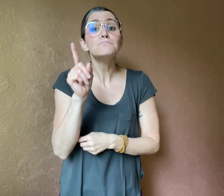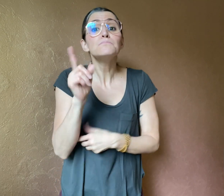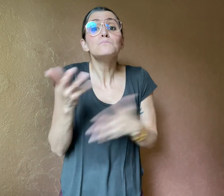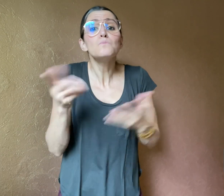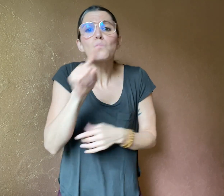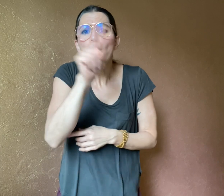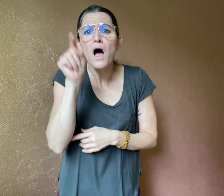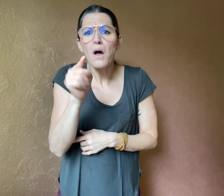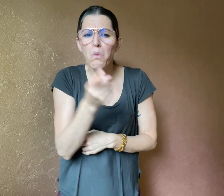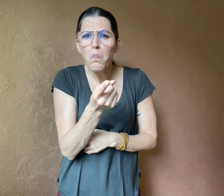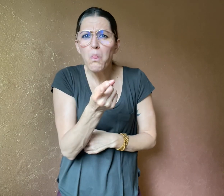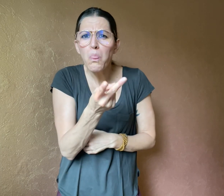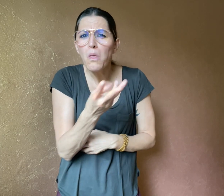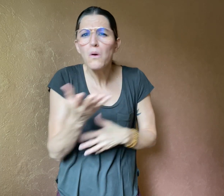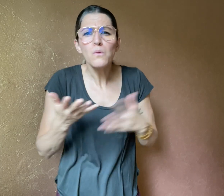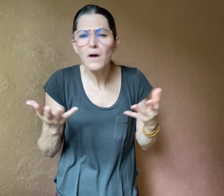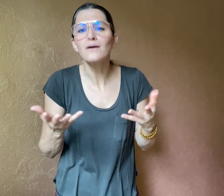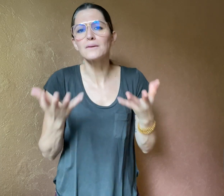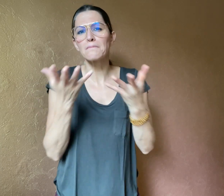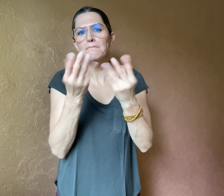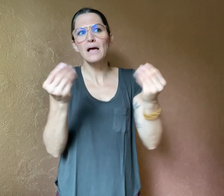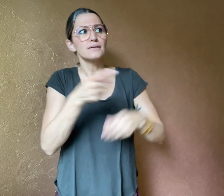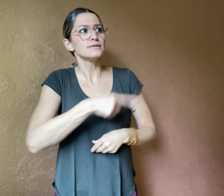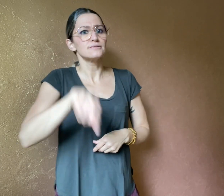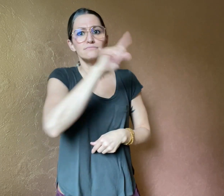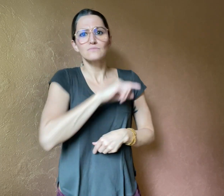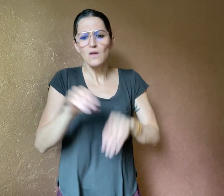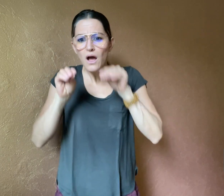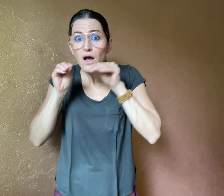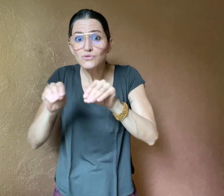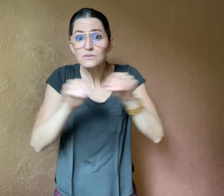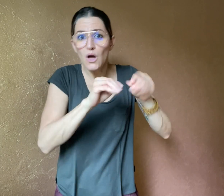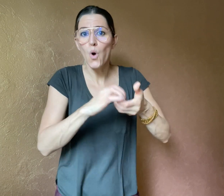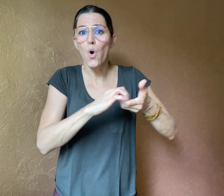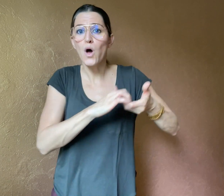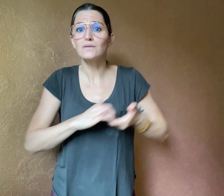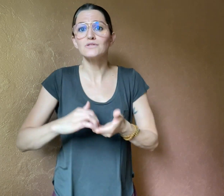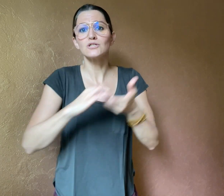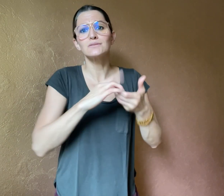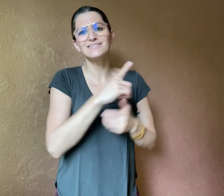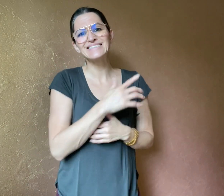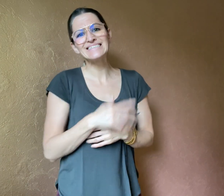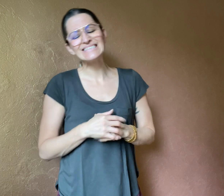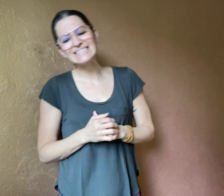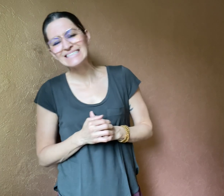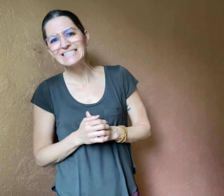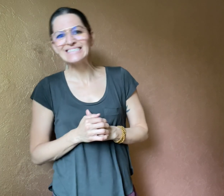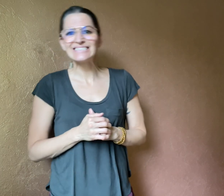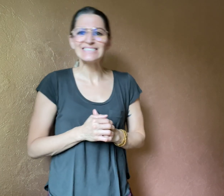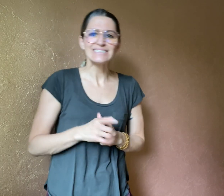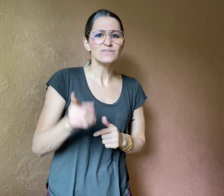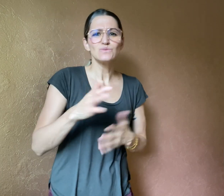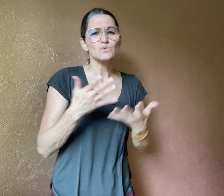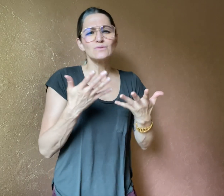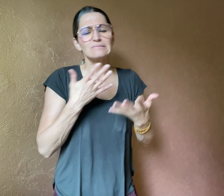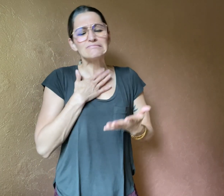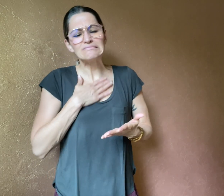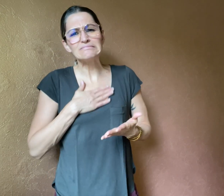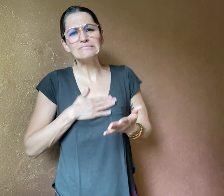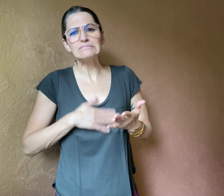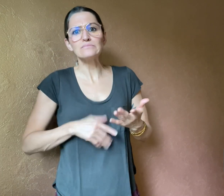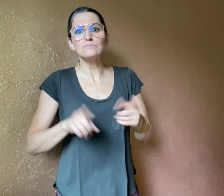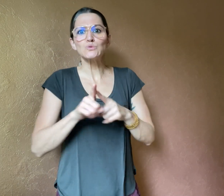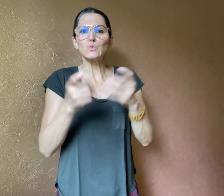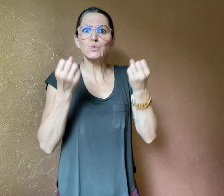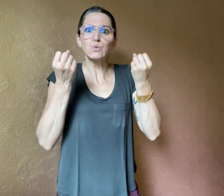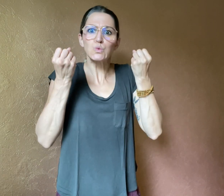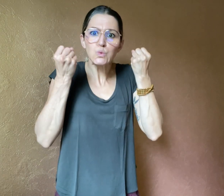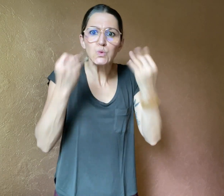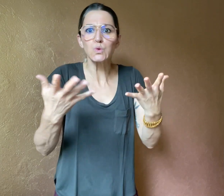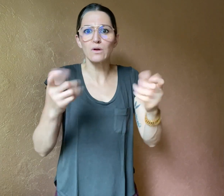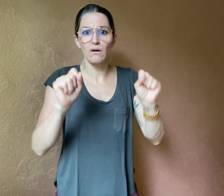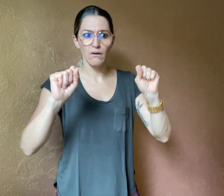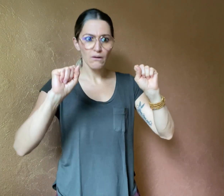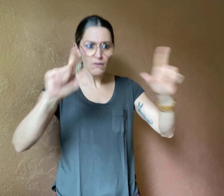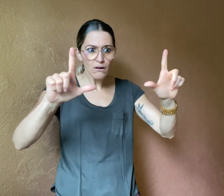in front of children. With COVID-19 lockdowns and rapid development